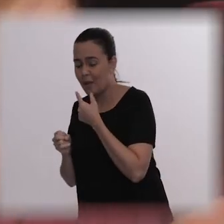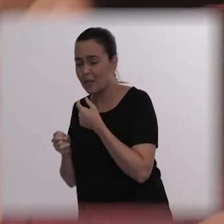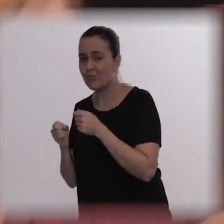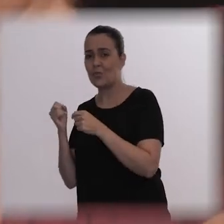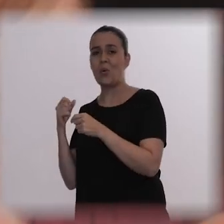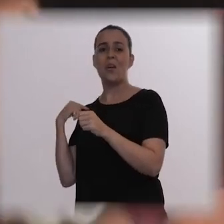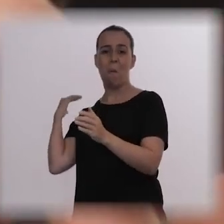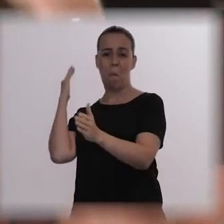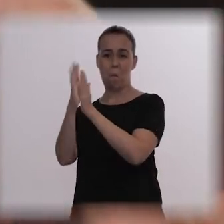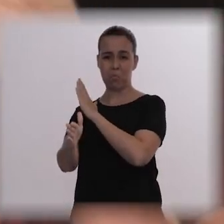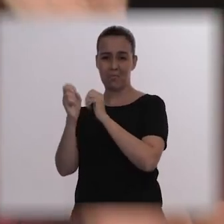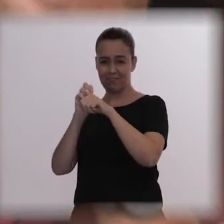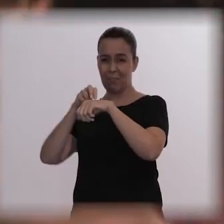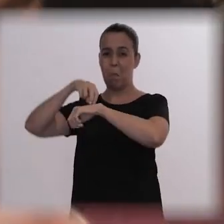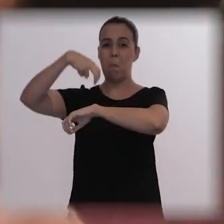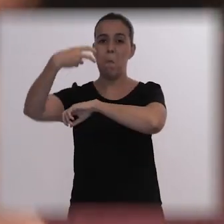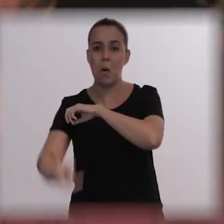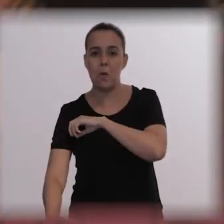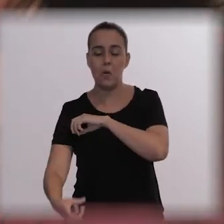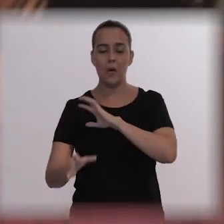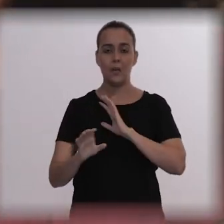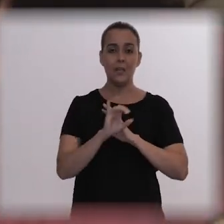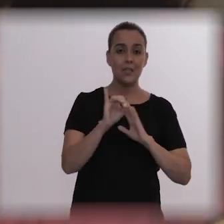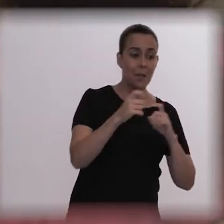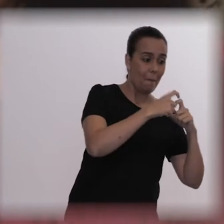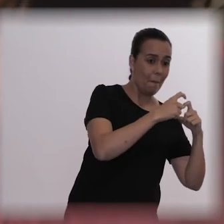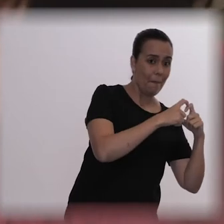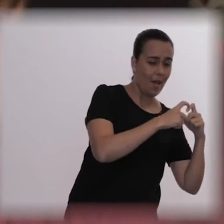a confusing plan, because he was very confused but